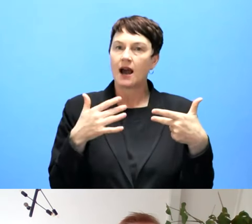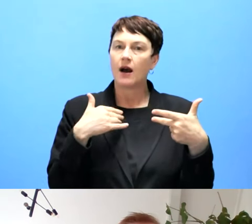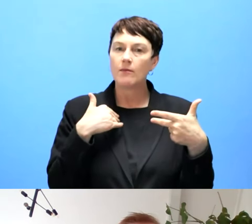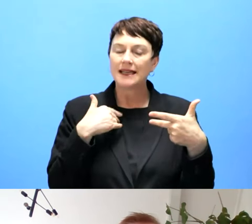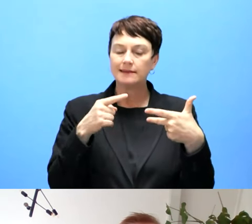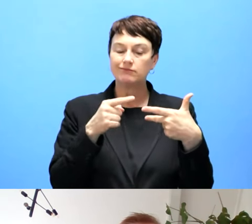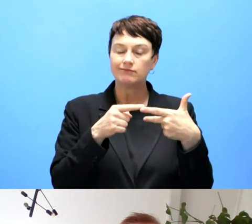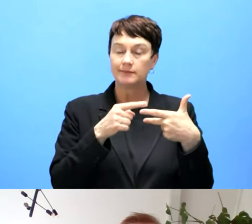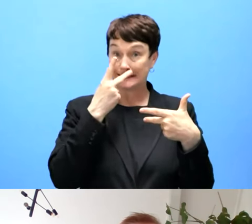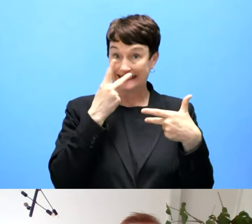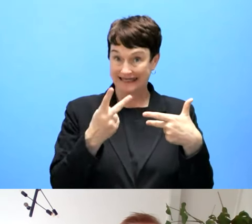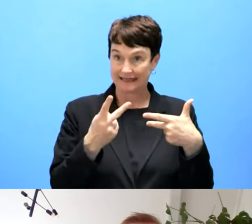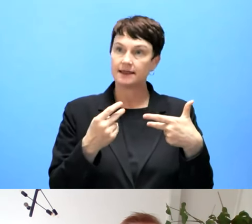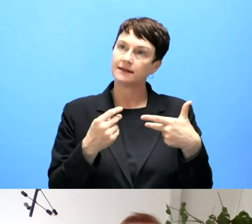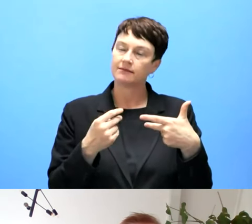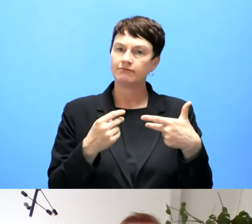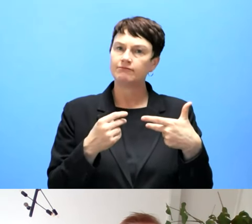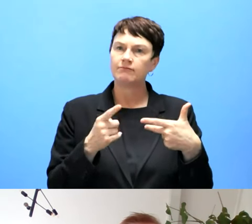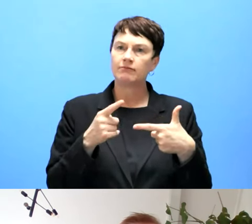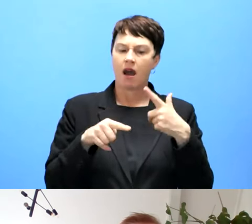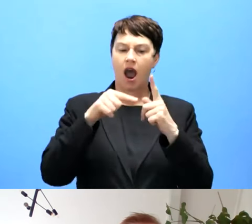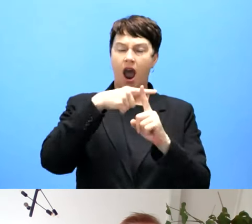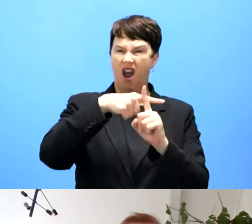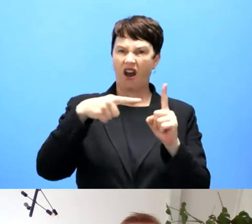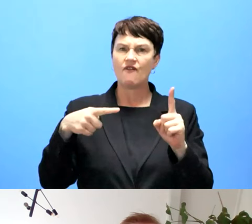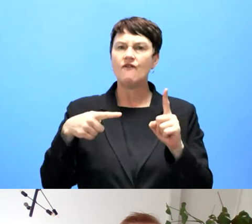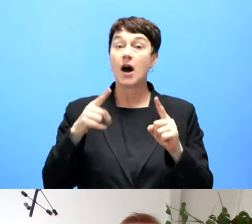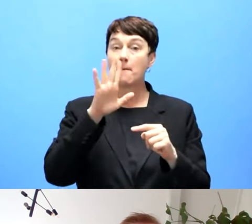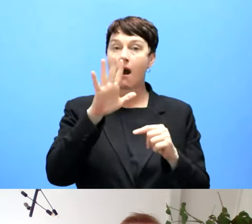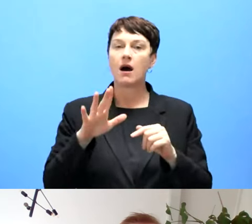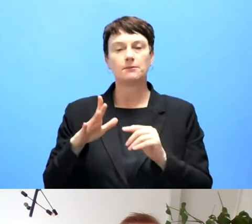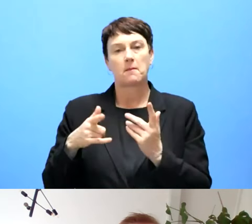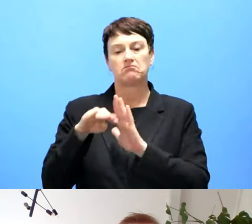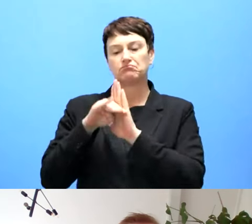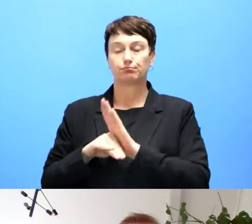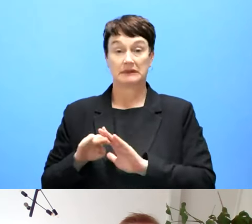you have a status partially compliant and that gives a lot more insight, how far are you from